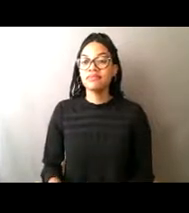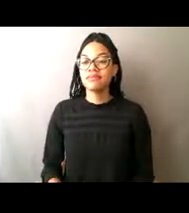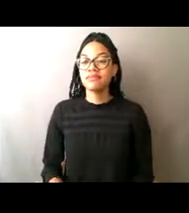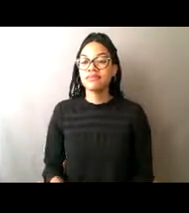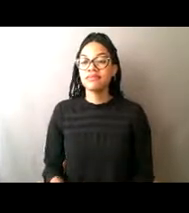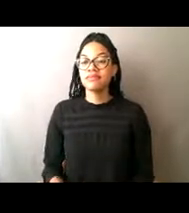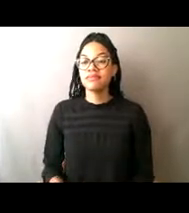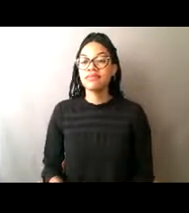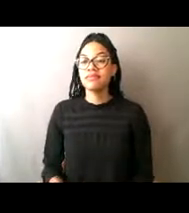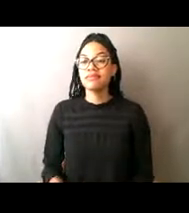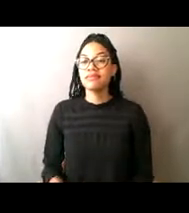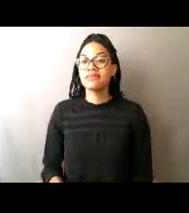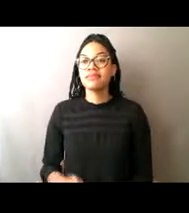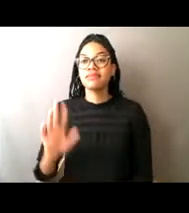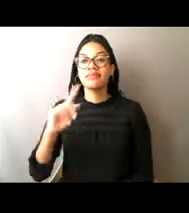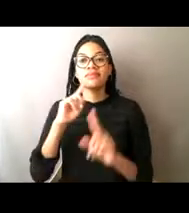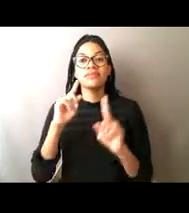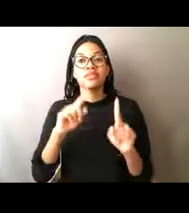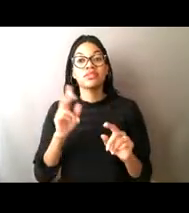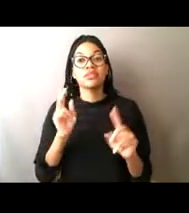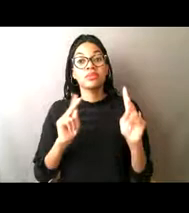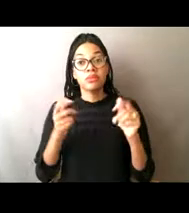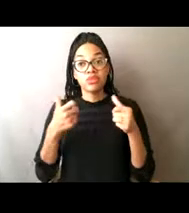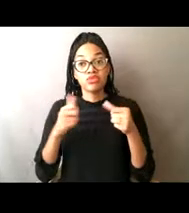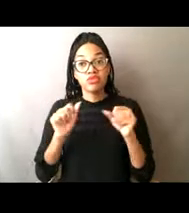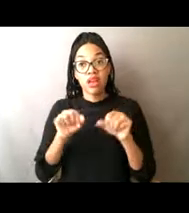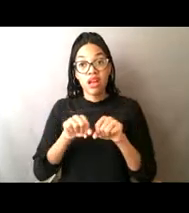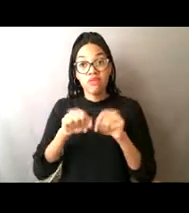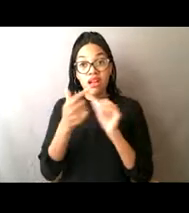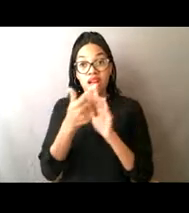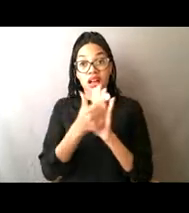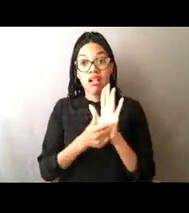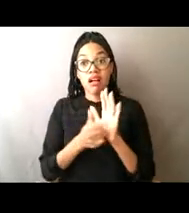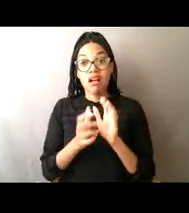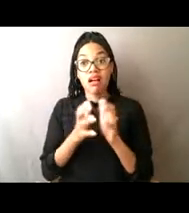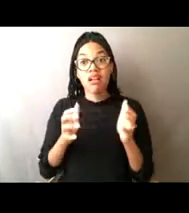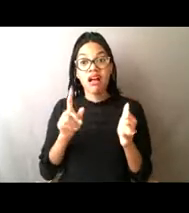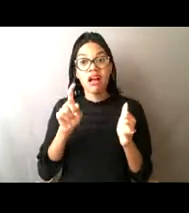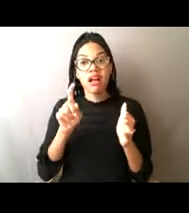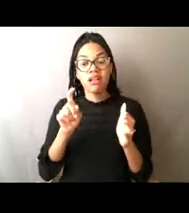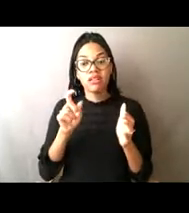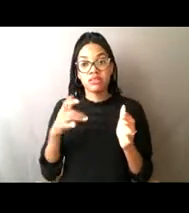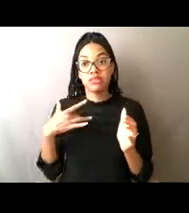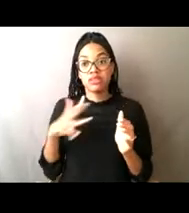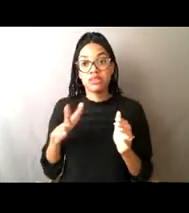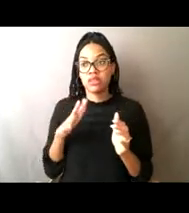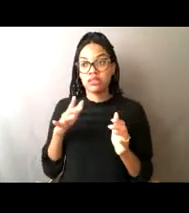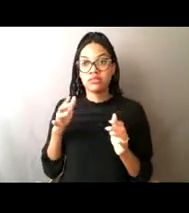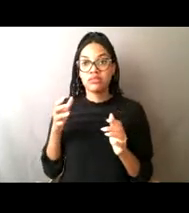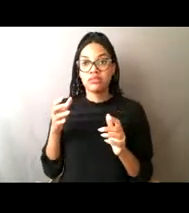do people try to break the law a lot? Do you catch people who are trying to, you know, get around the rules?